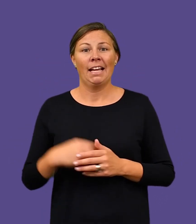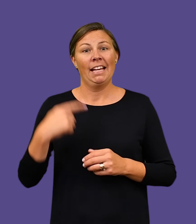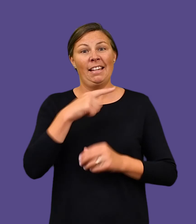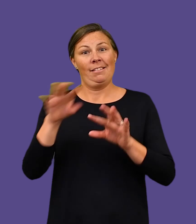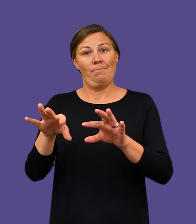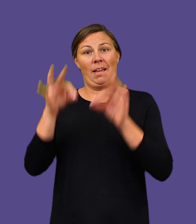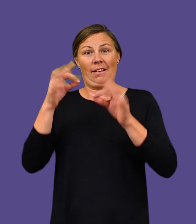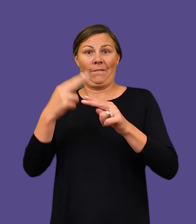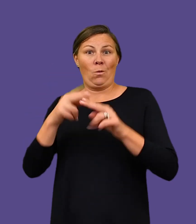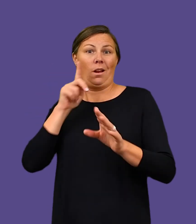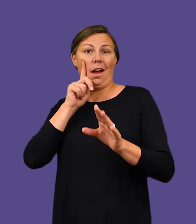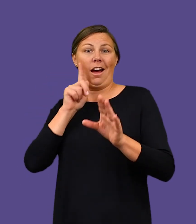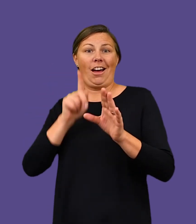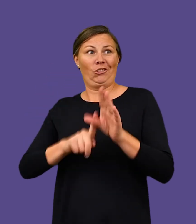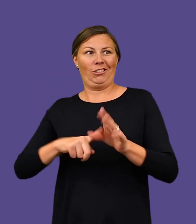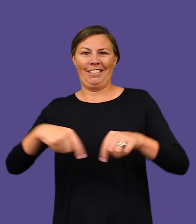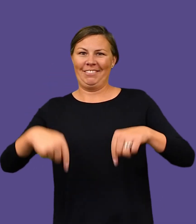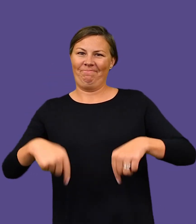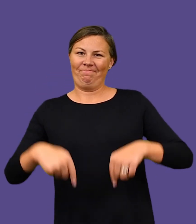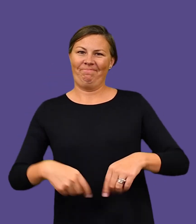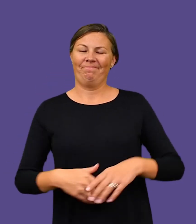He was a finalist in last year’s Archibald Prize. This year, he has won the ANZ People’s Choice award.